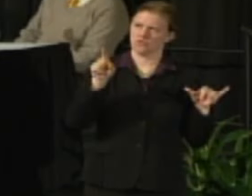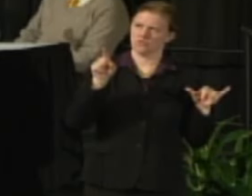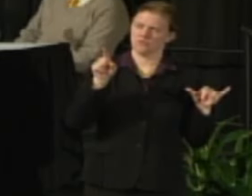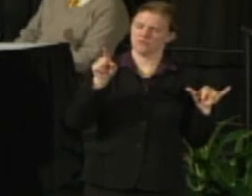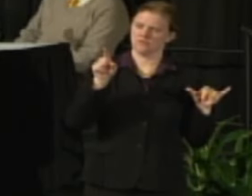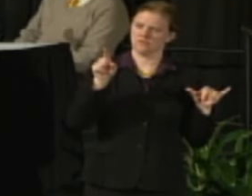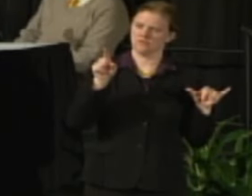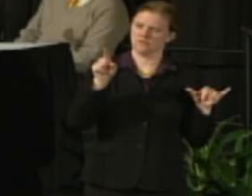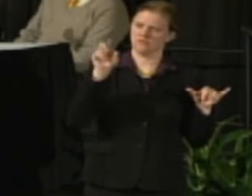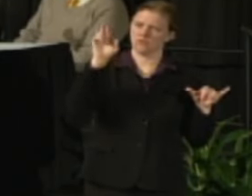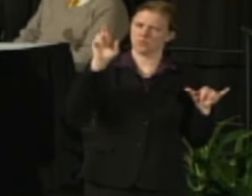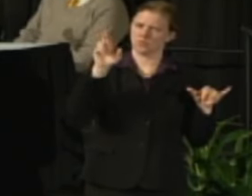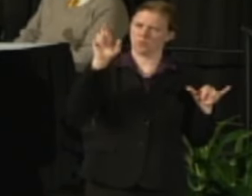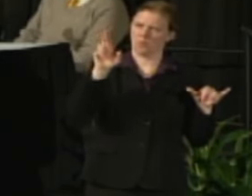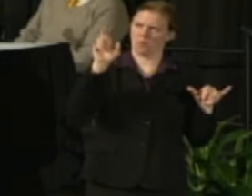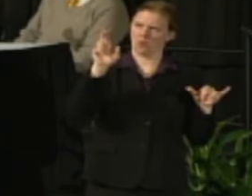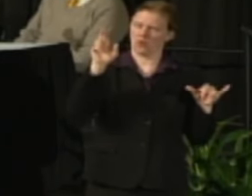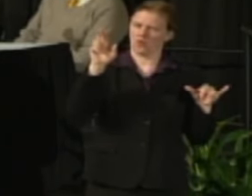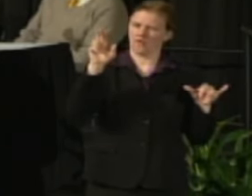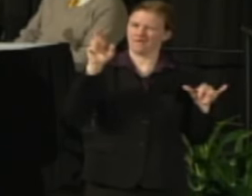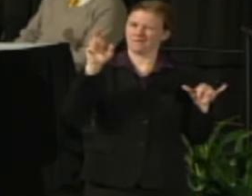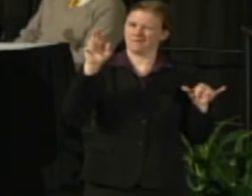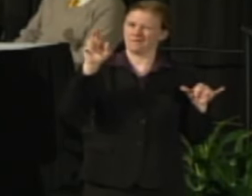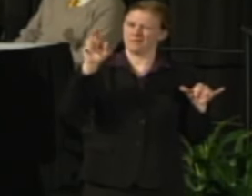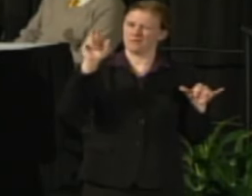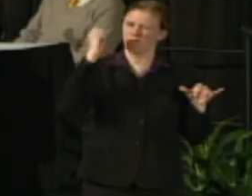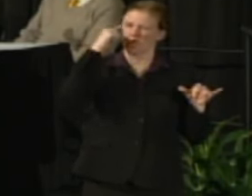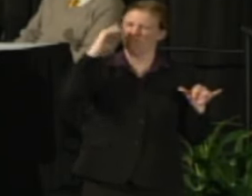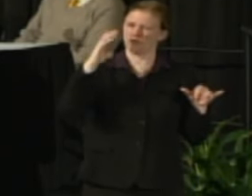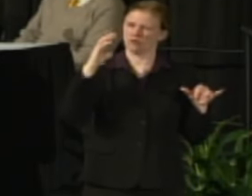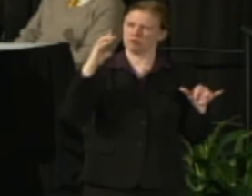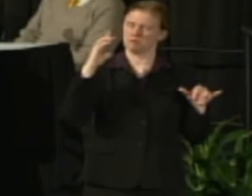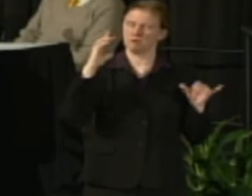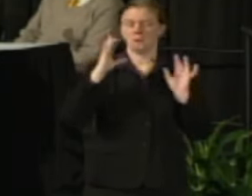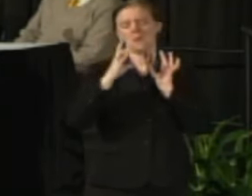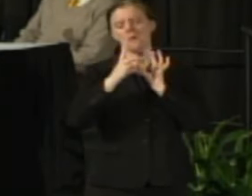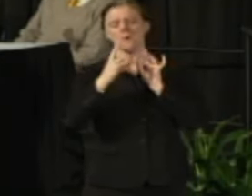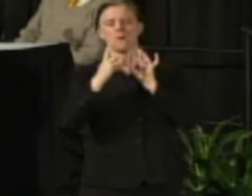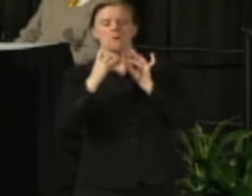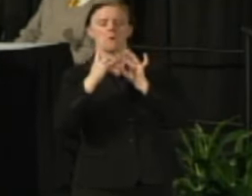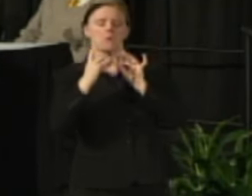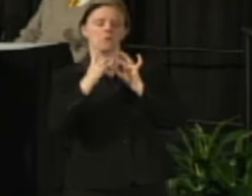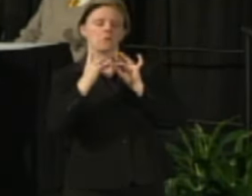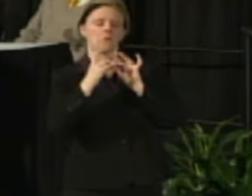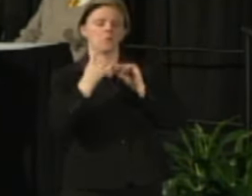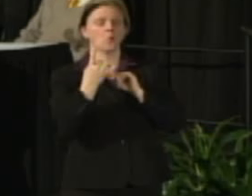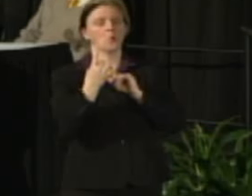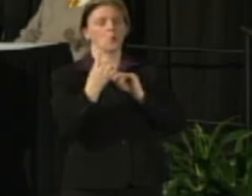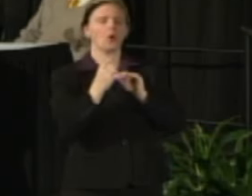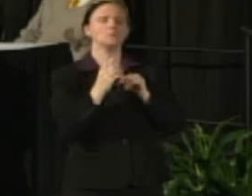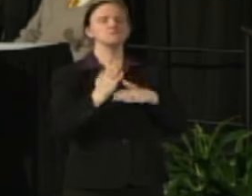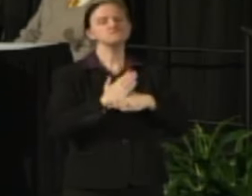engage in conversations along one presumably reasonable moderate path such as